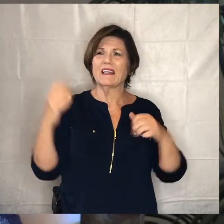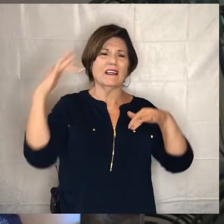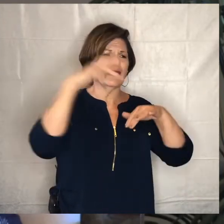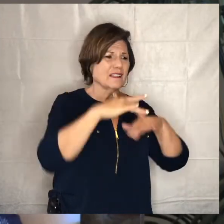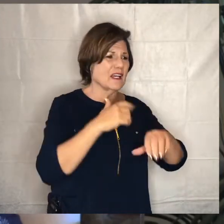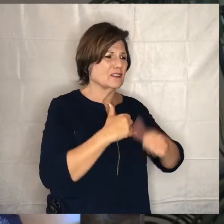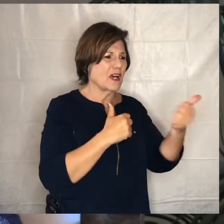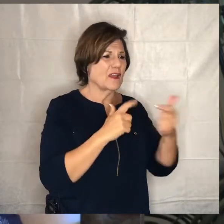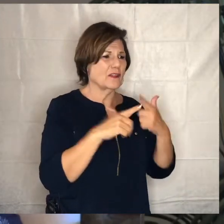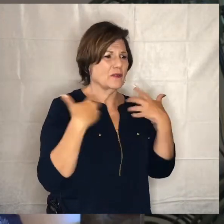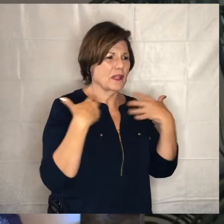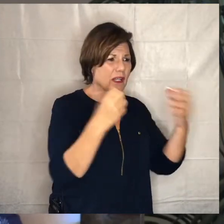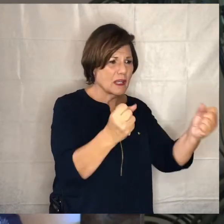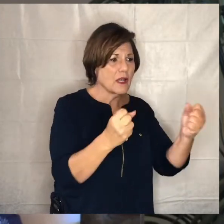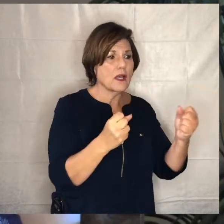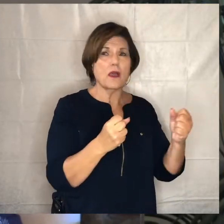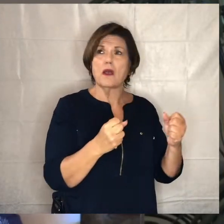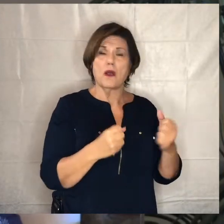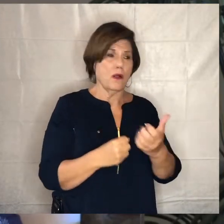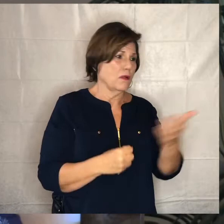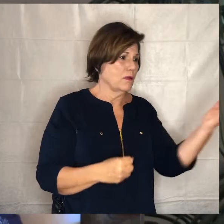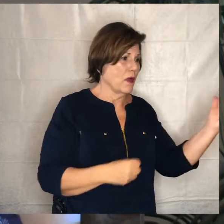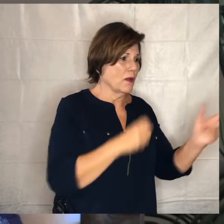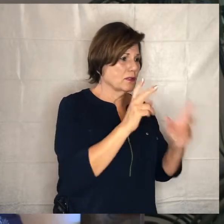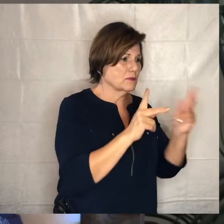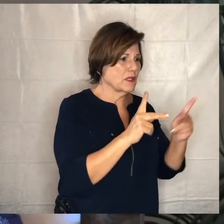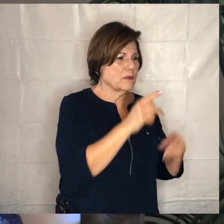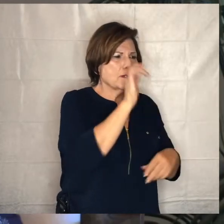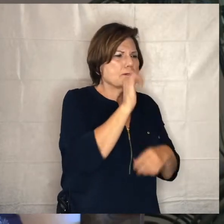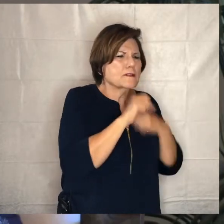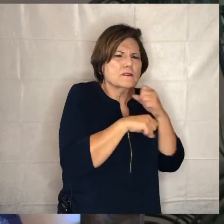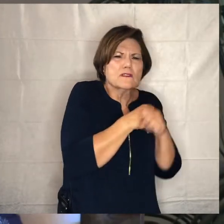lord we lift up those to you today who are suffering